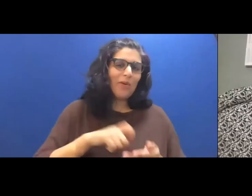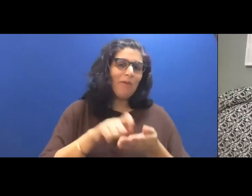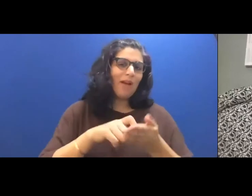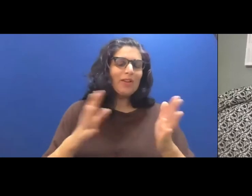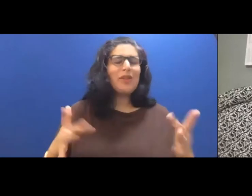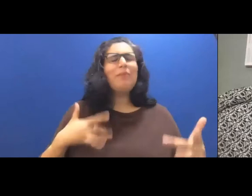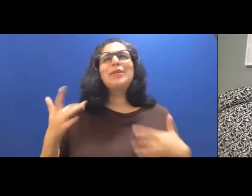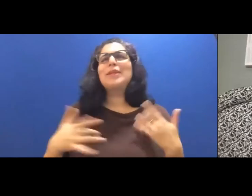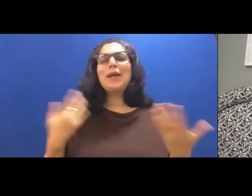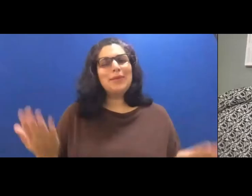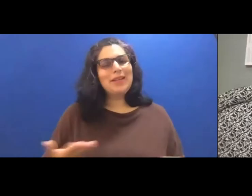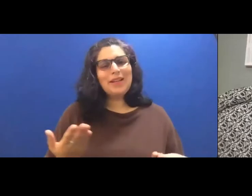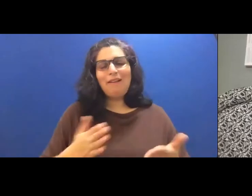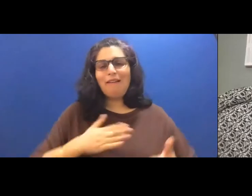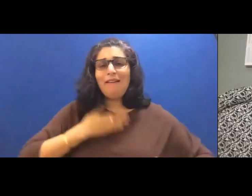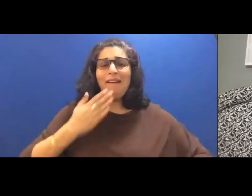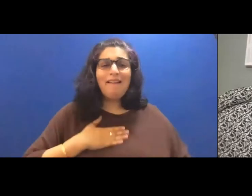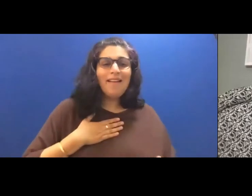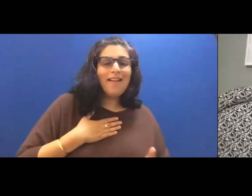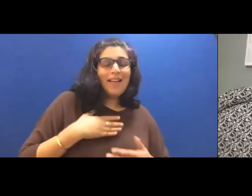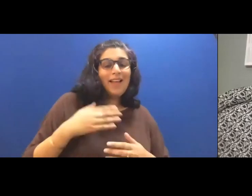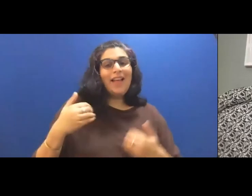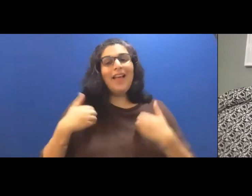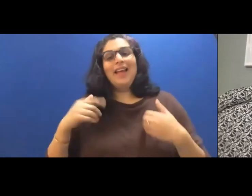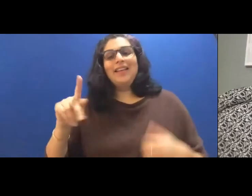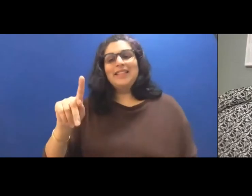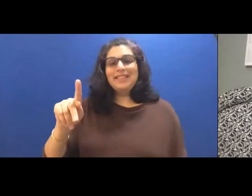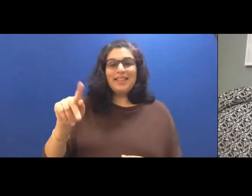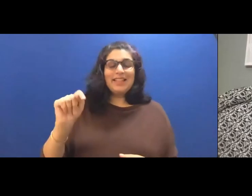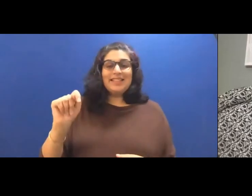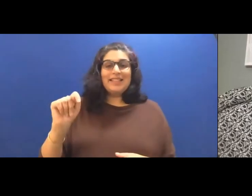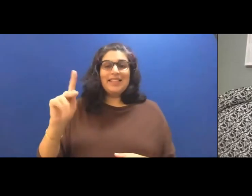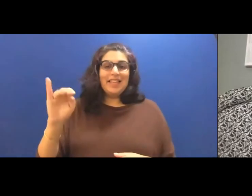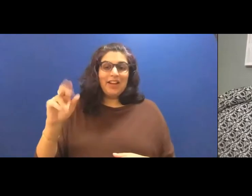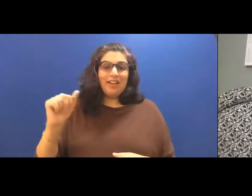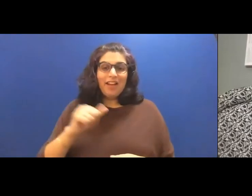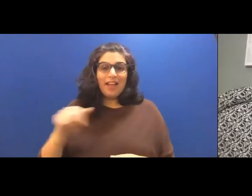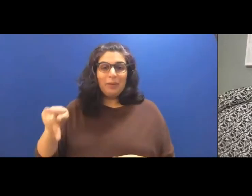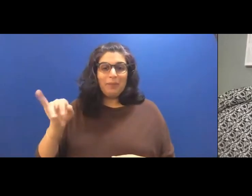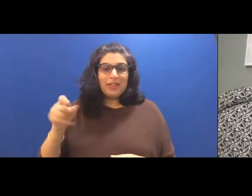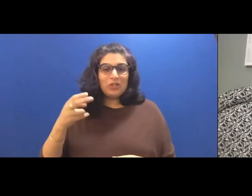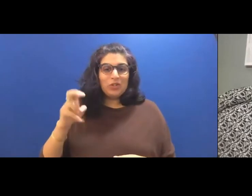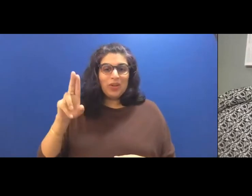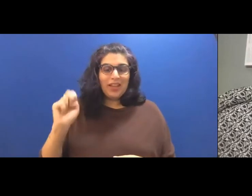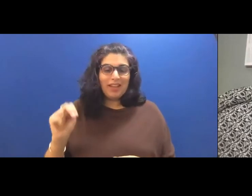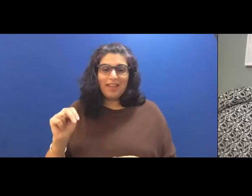so happy to have t care and pics running in you who are all just my greatest writing mentors